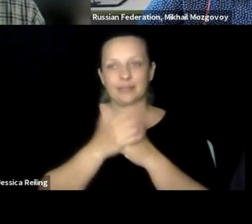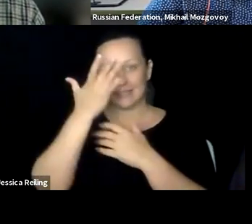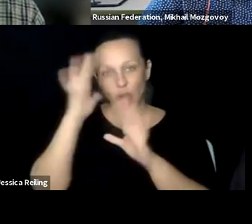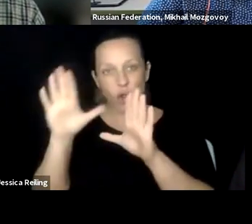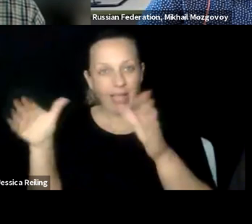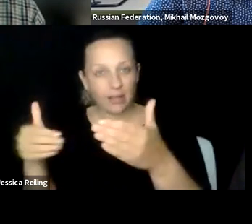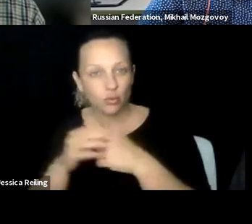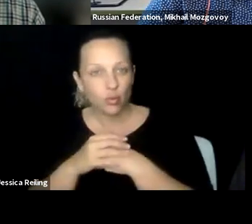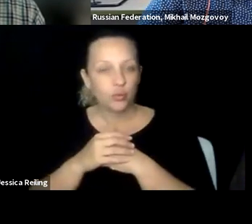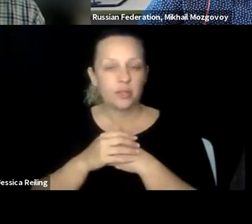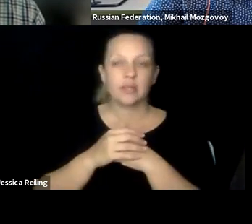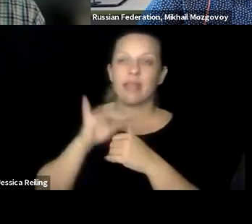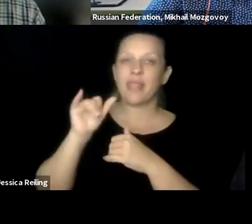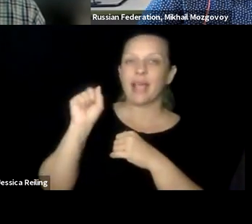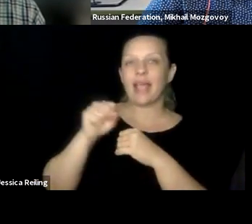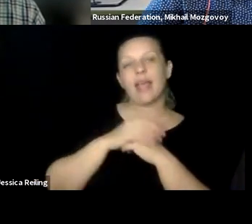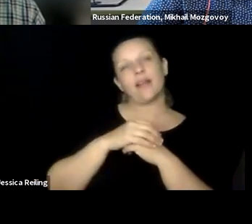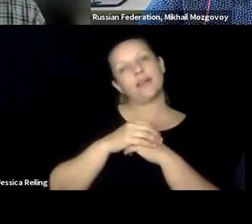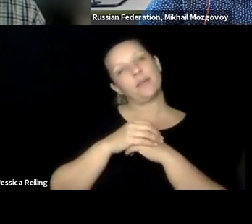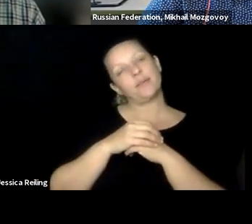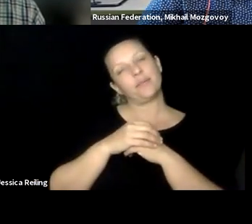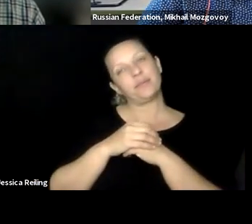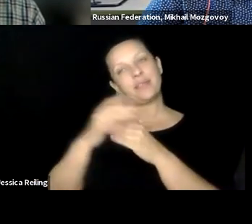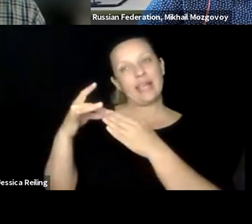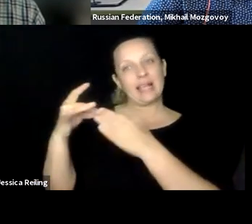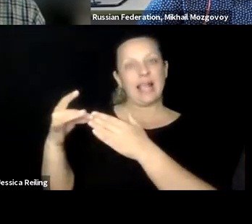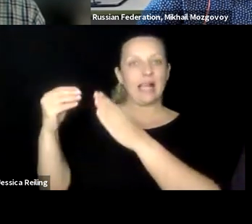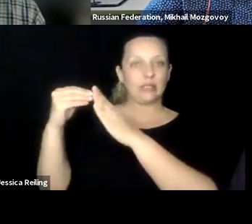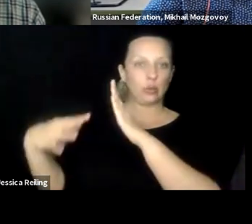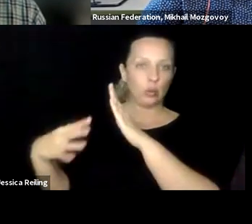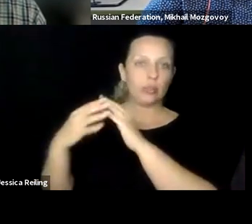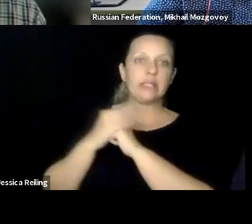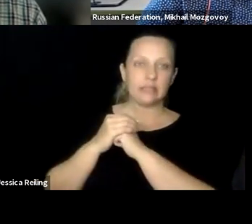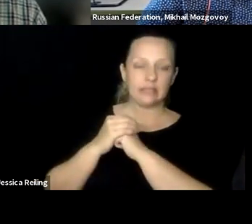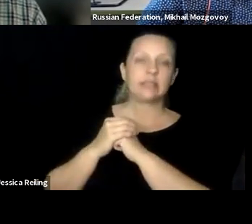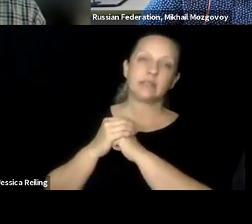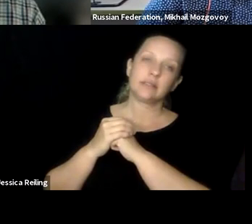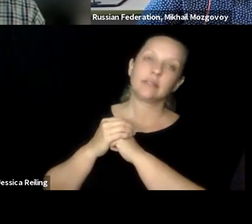digital services, whether that's implementing, developing, or